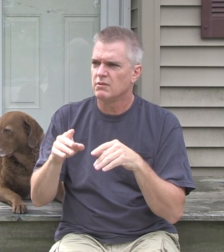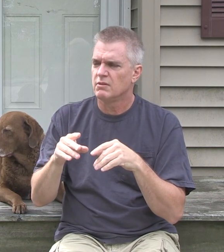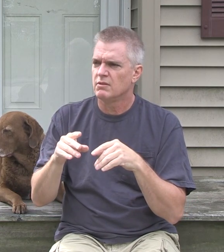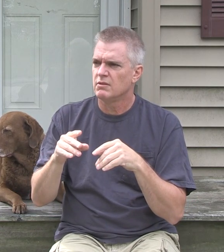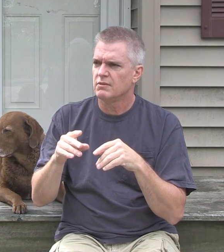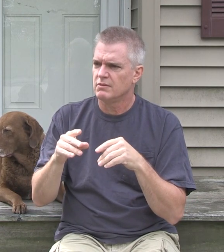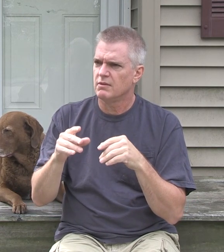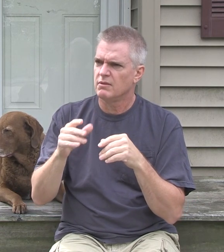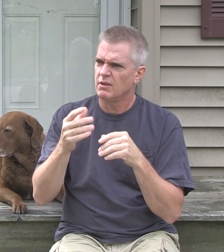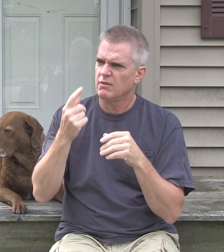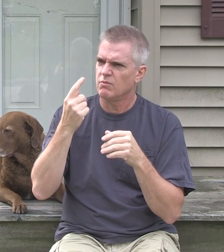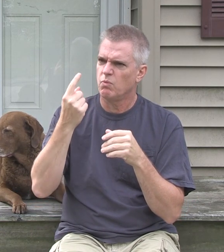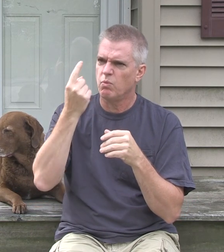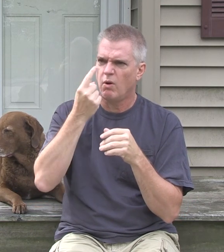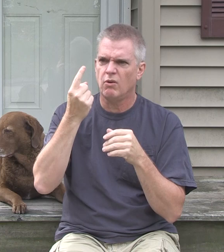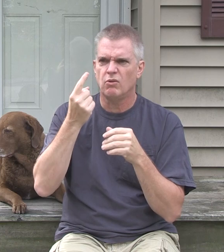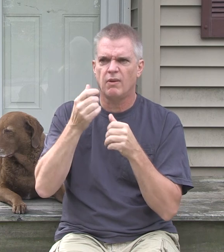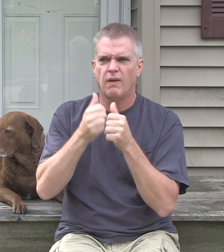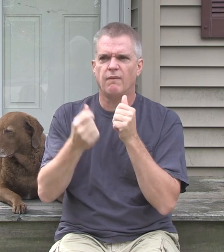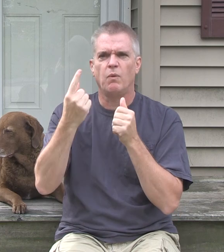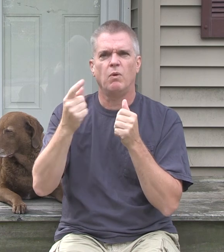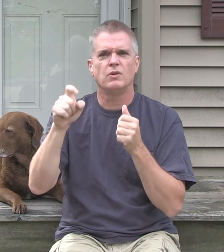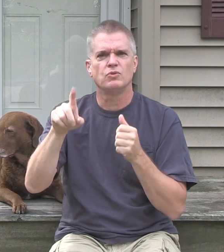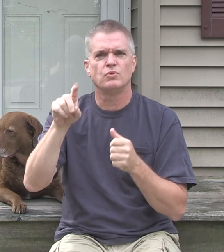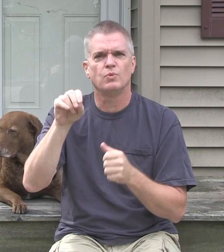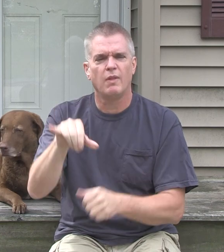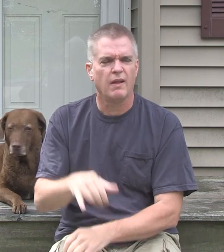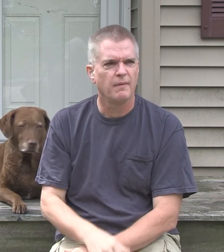I wonder if everyone should do that.